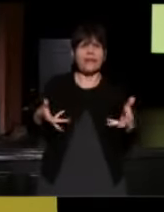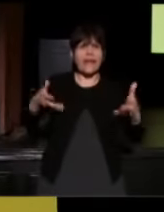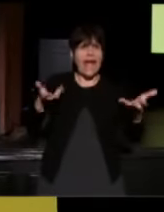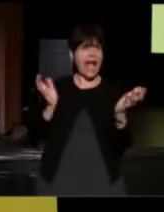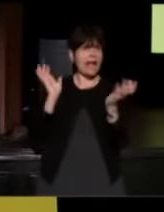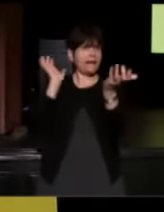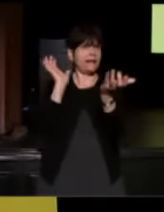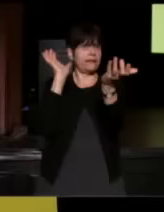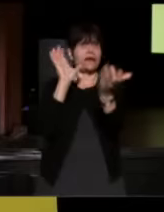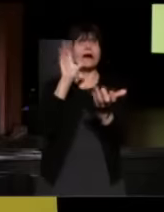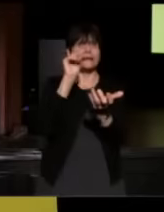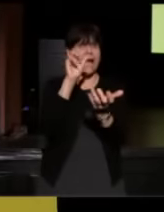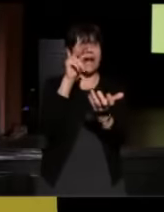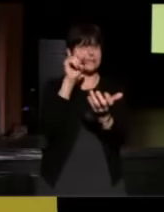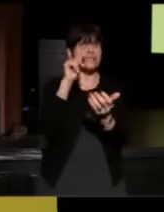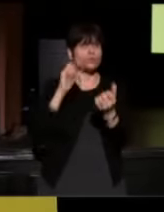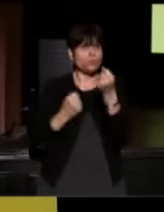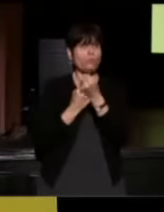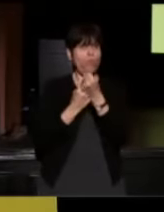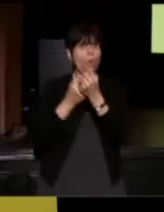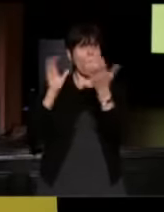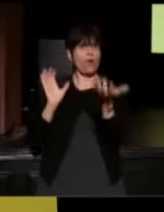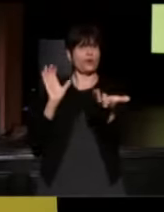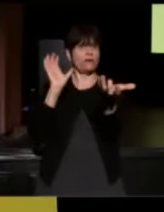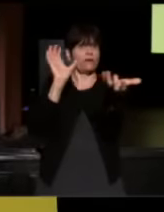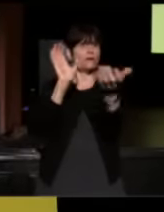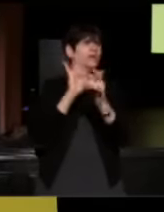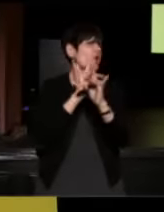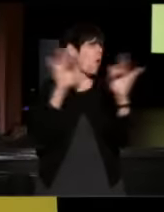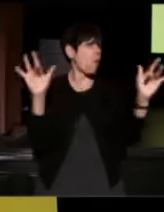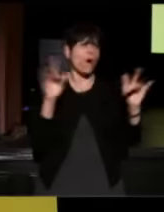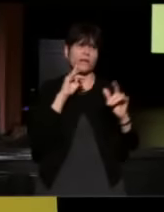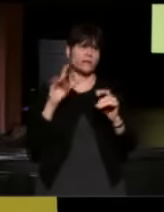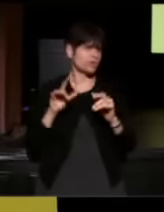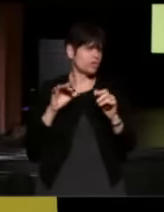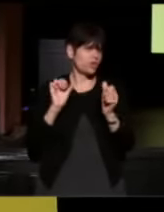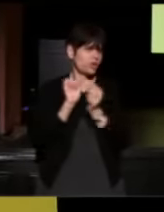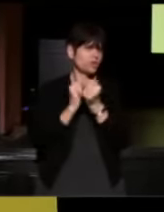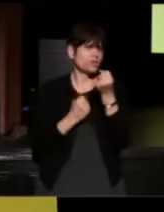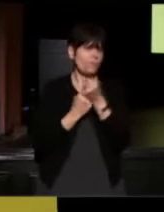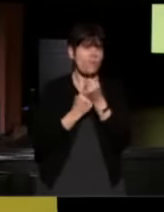You know, to support her. And she said, "Nobody. I walked in with you alone,